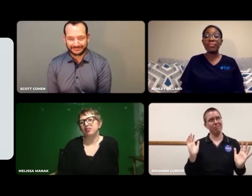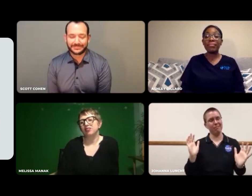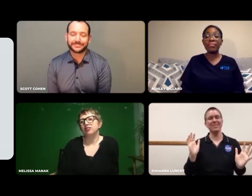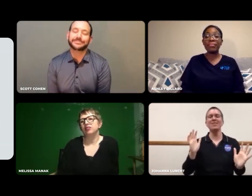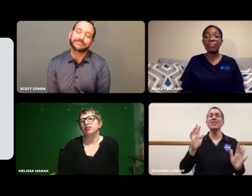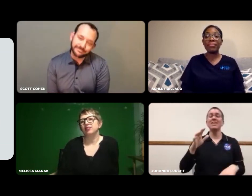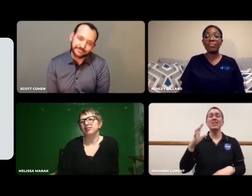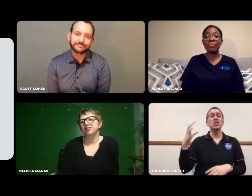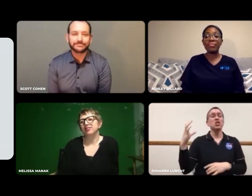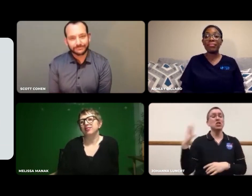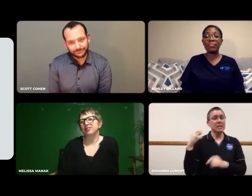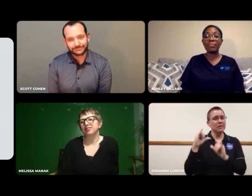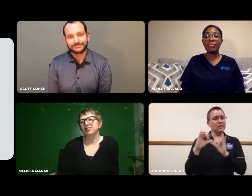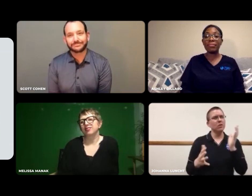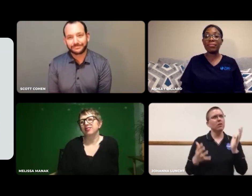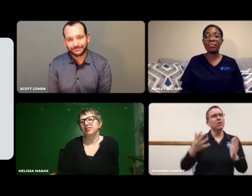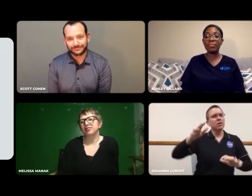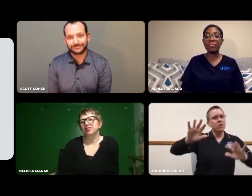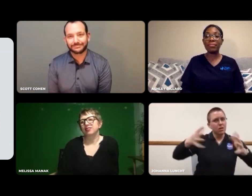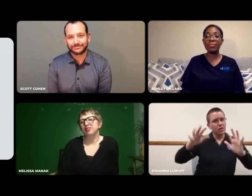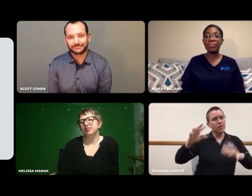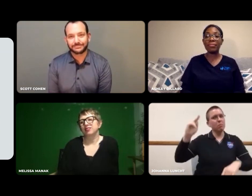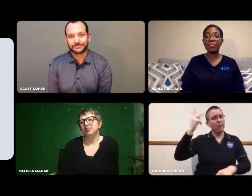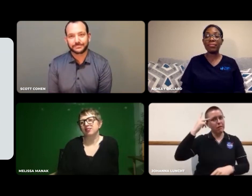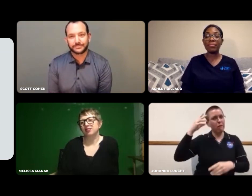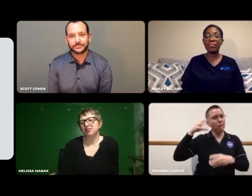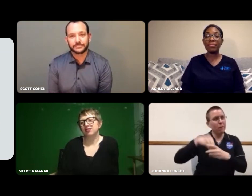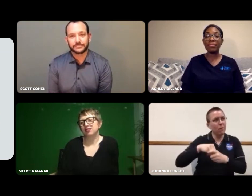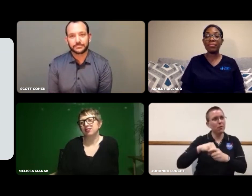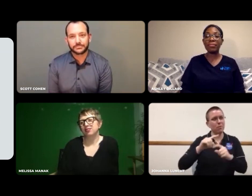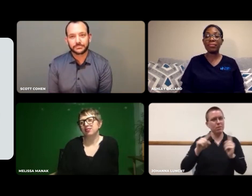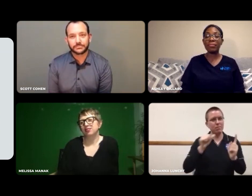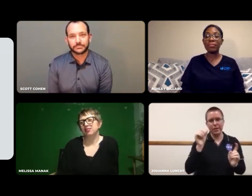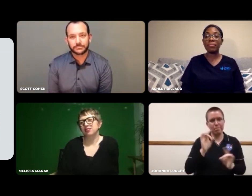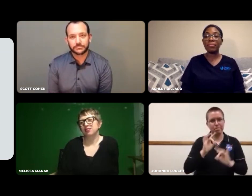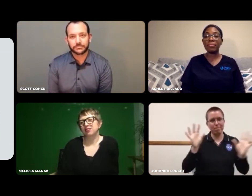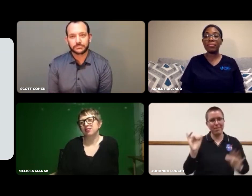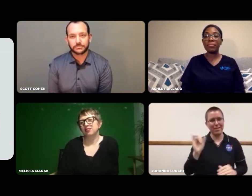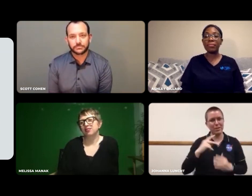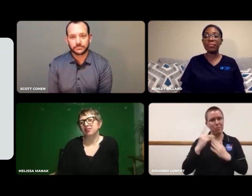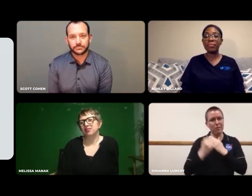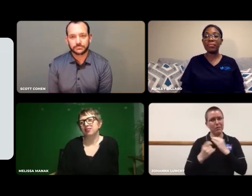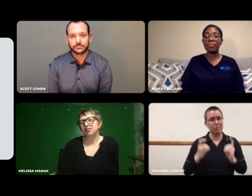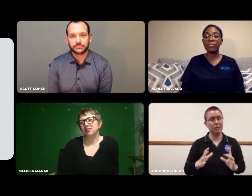So possibly chief engineer, which involves politics but not as bad as project manager, might be for me.